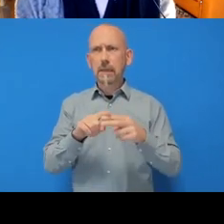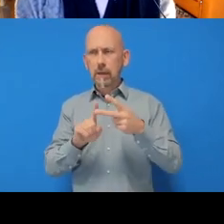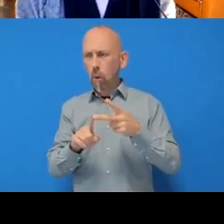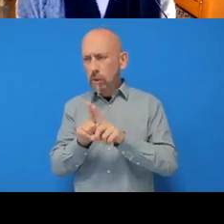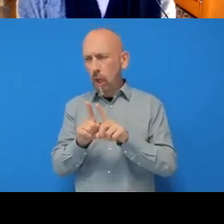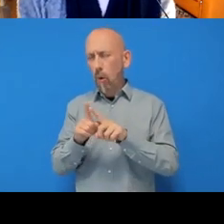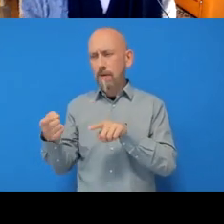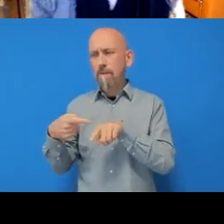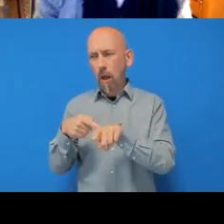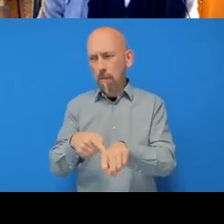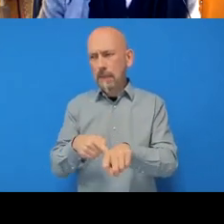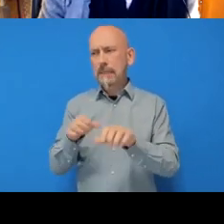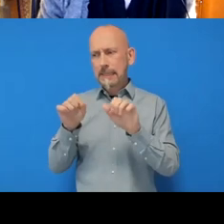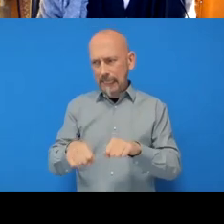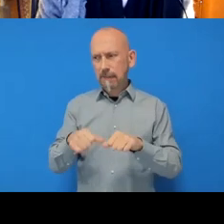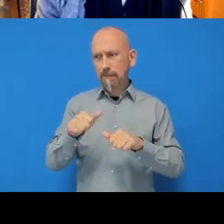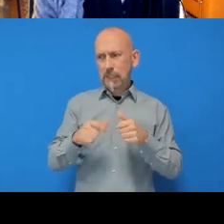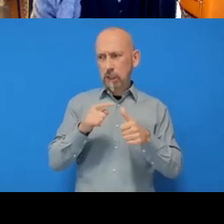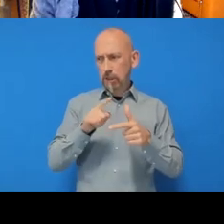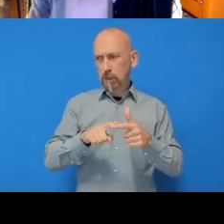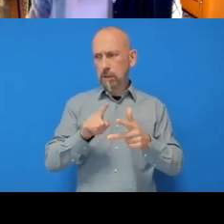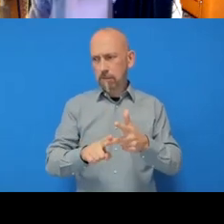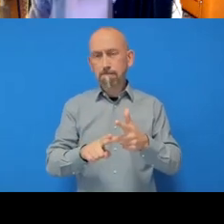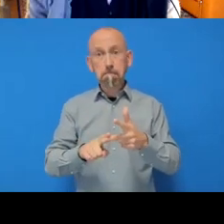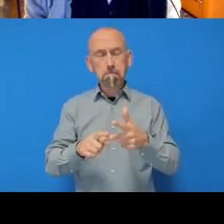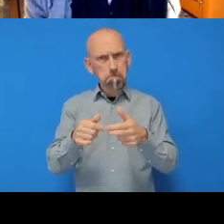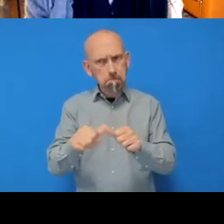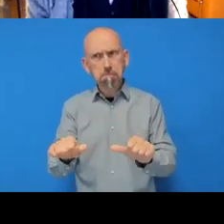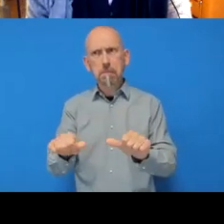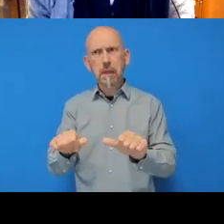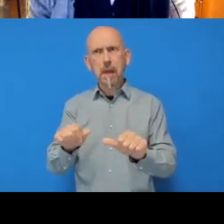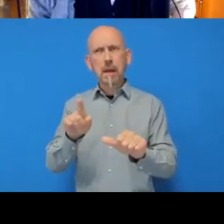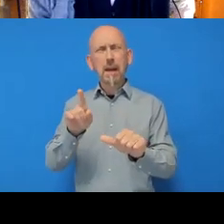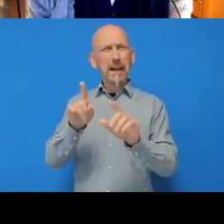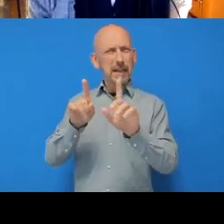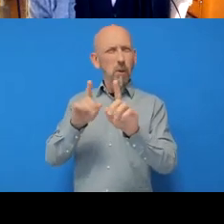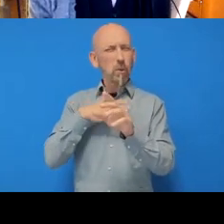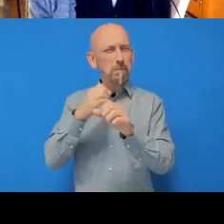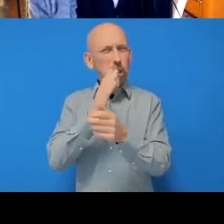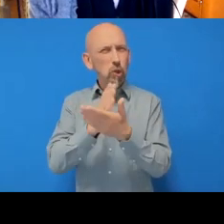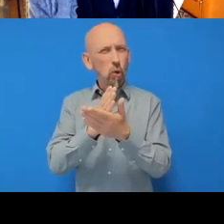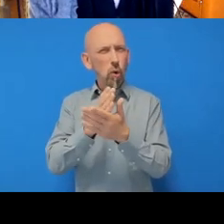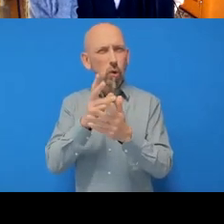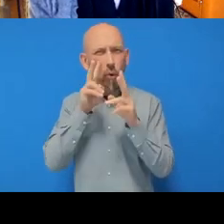Are you sure that you're looking- it might be that you need to look at your